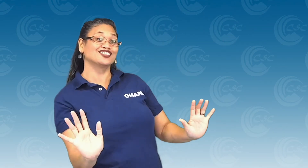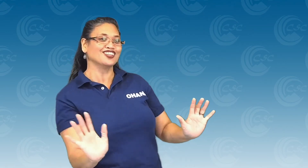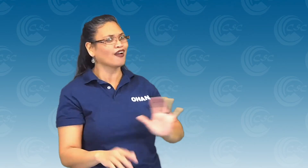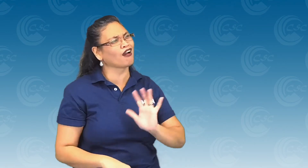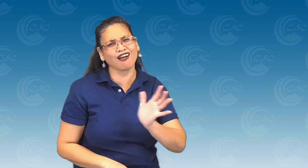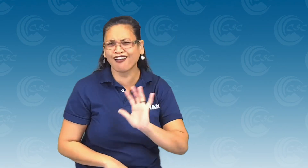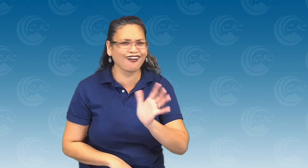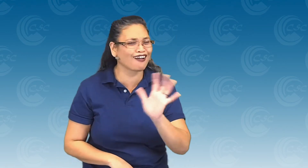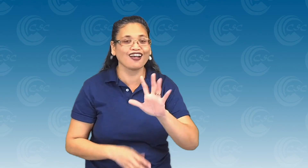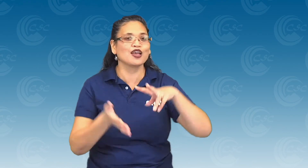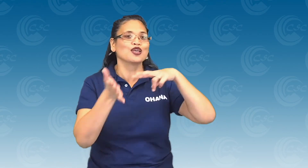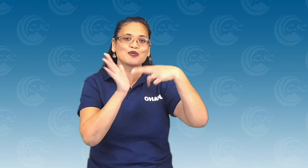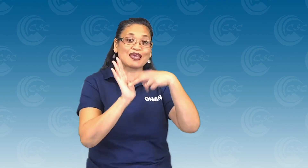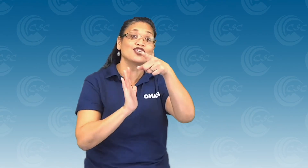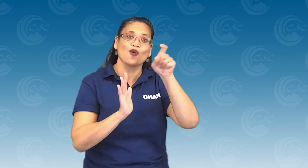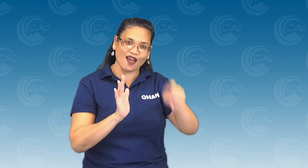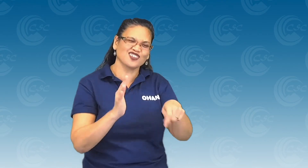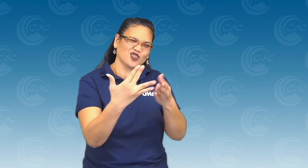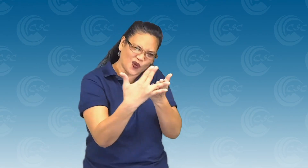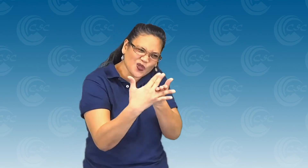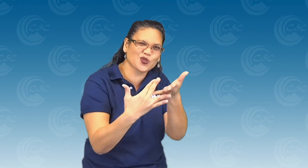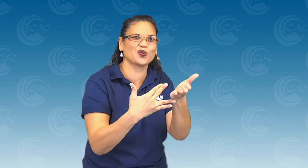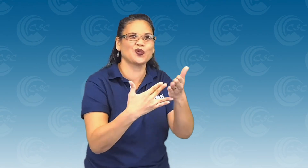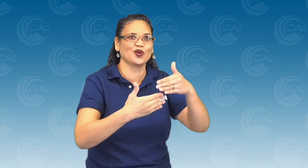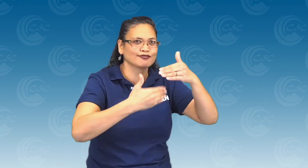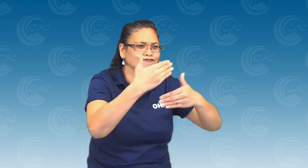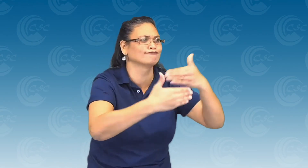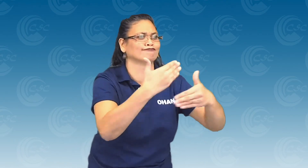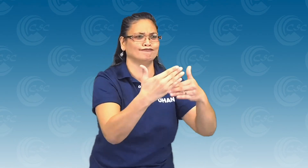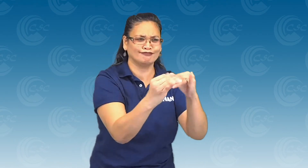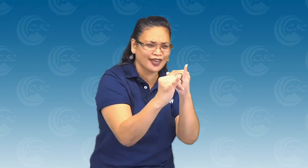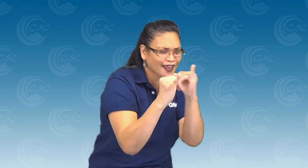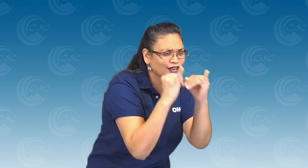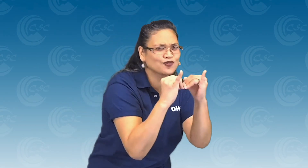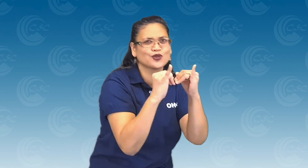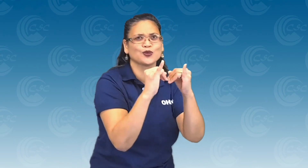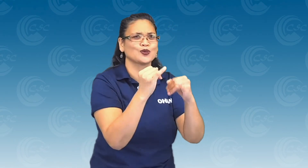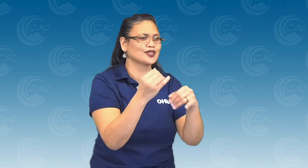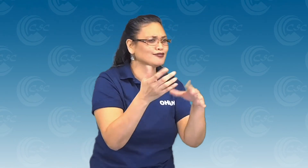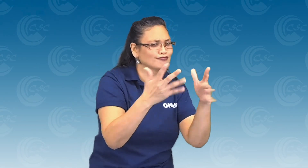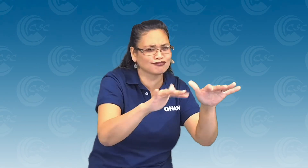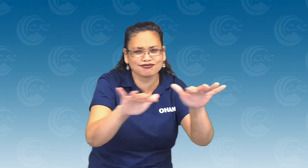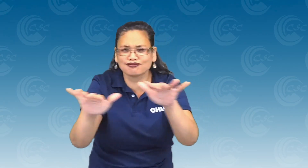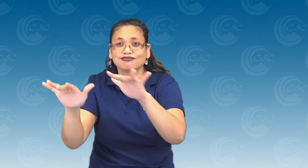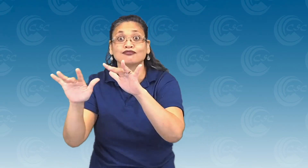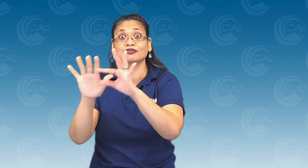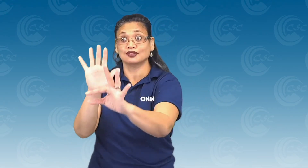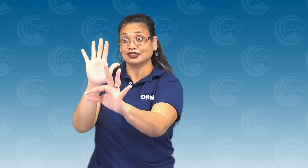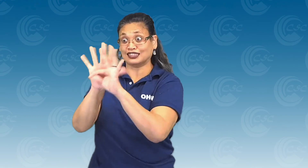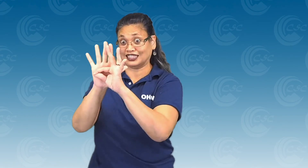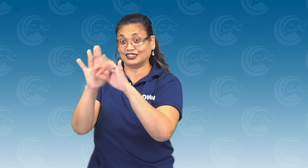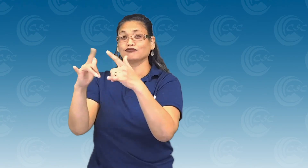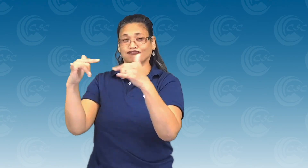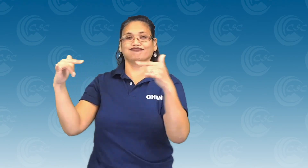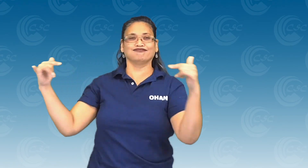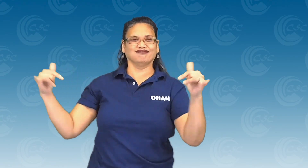does not mean they will be automatically selected. The nominee will still need to go through the interview and training process.